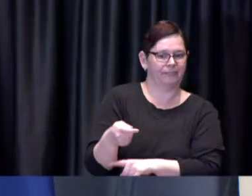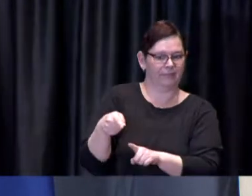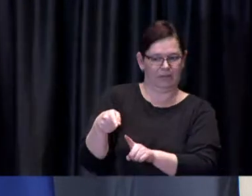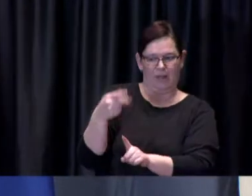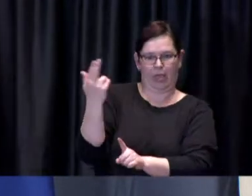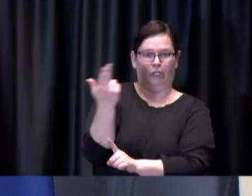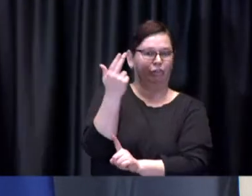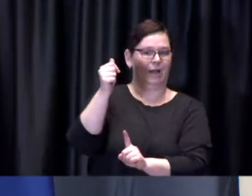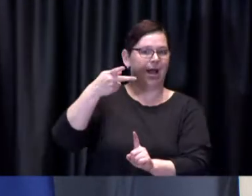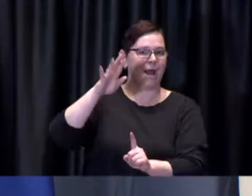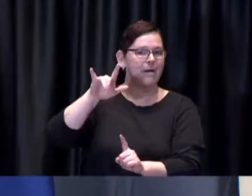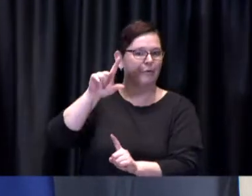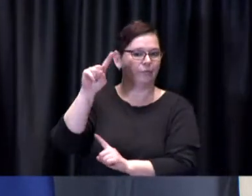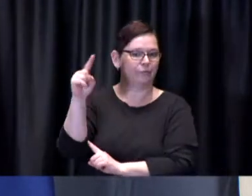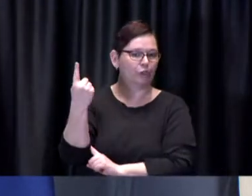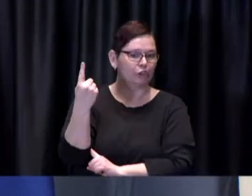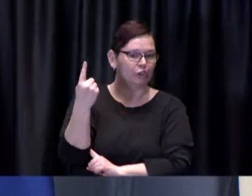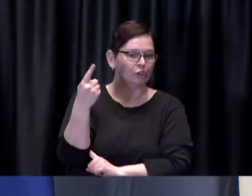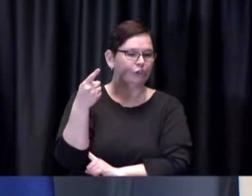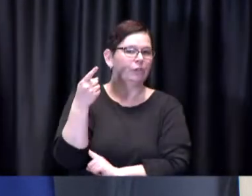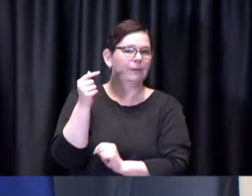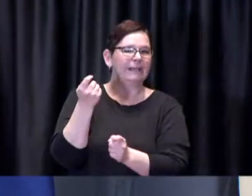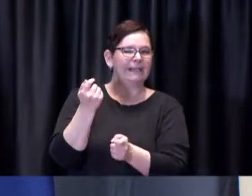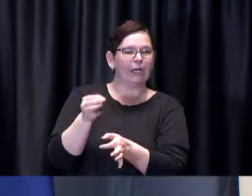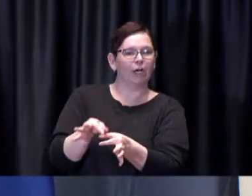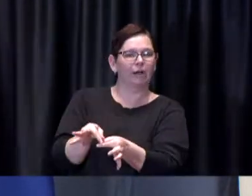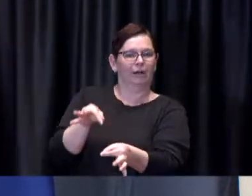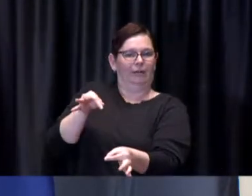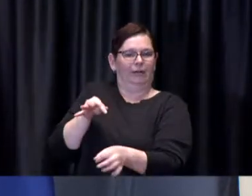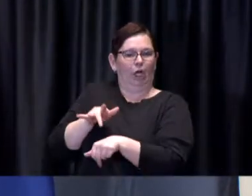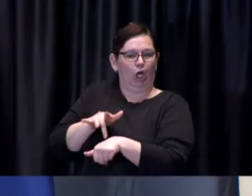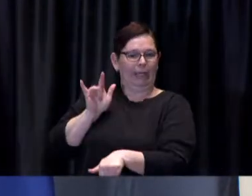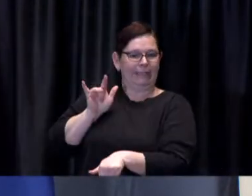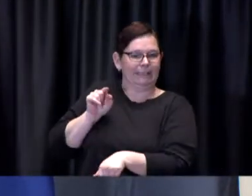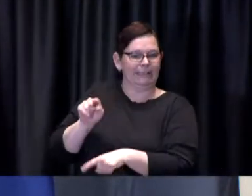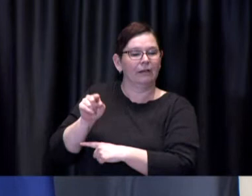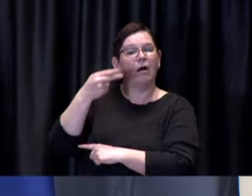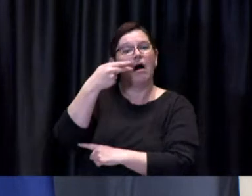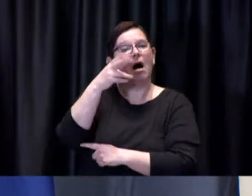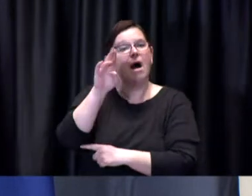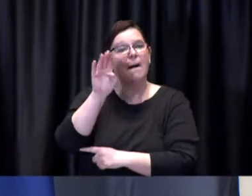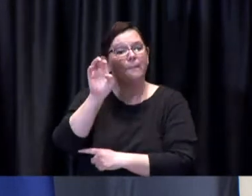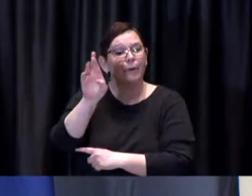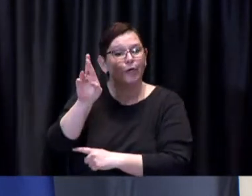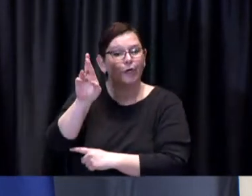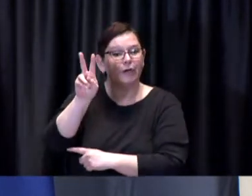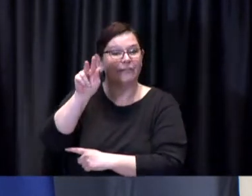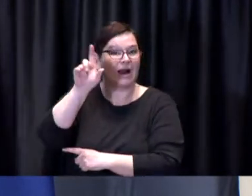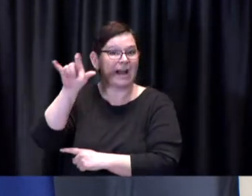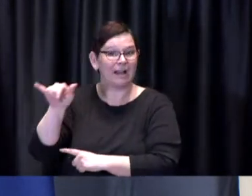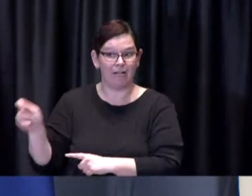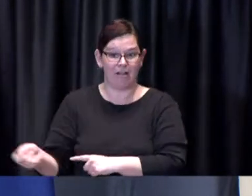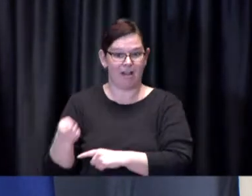a few days ahead of schedule. Humber Valley Golf Course is celebrating its 100th anniversary this year.